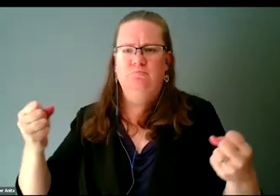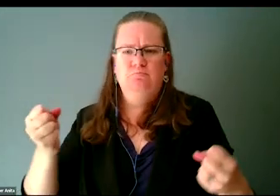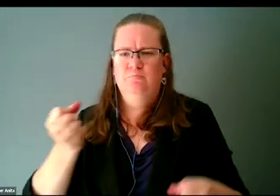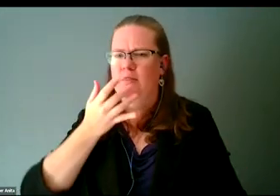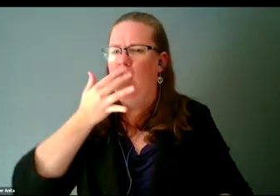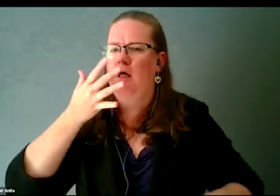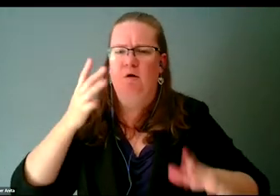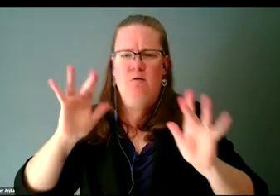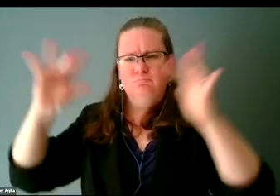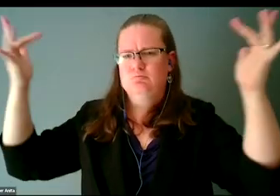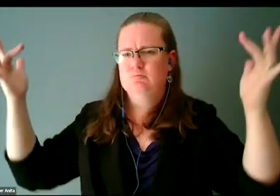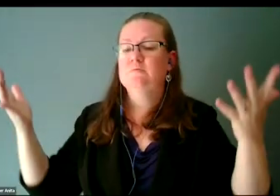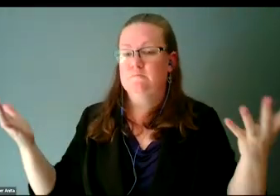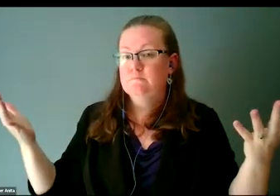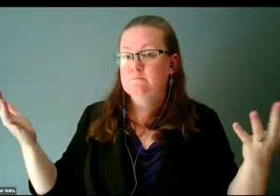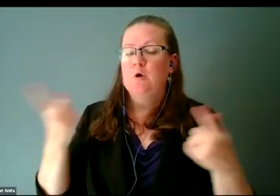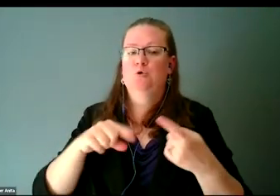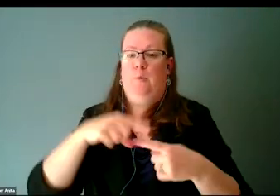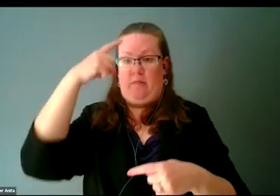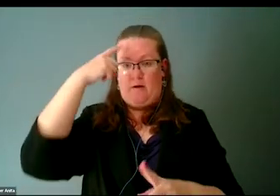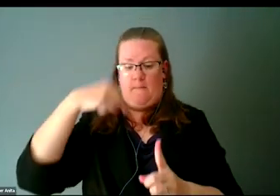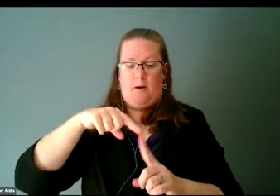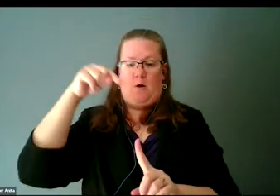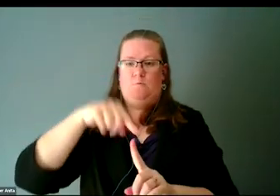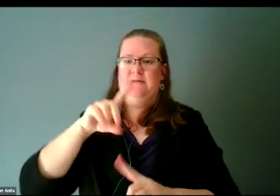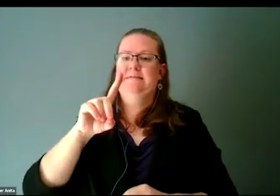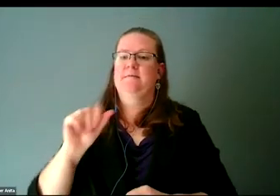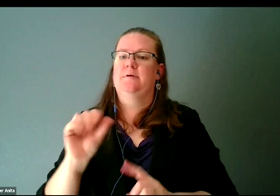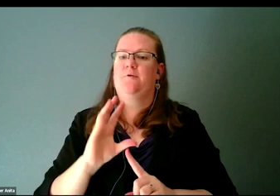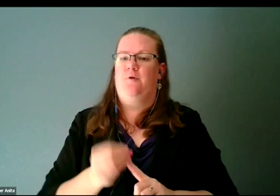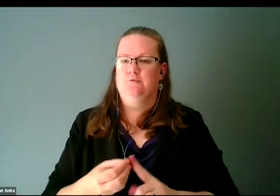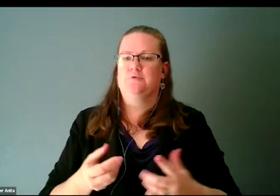When we think of disability culture, I asked non-disabled folks